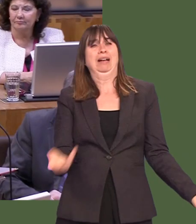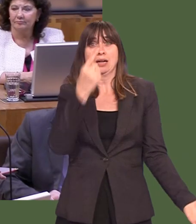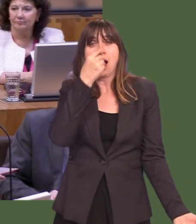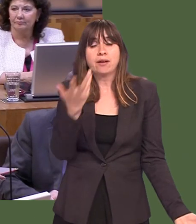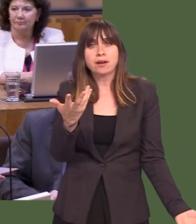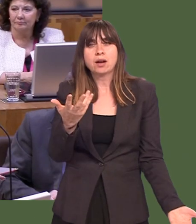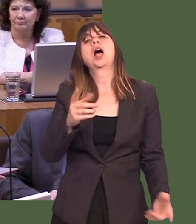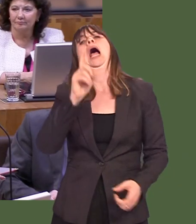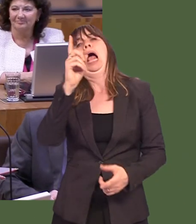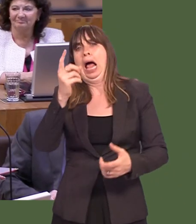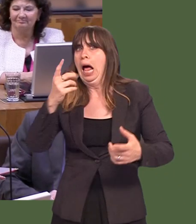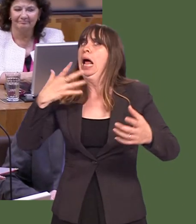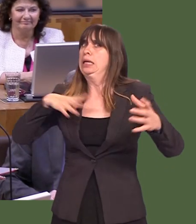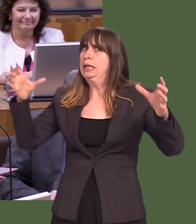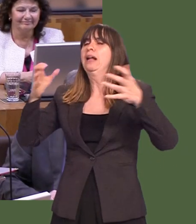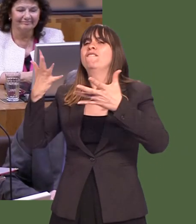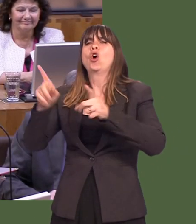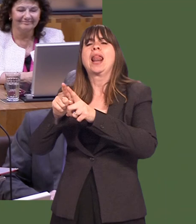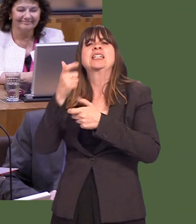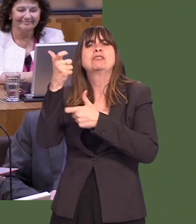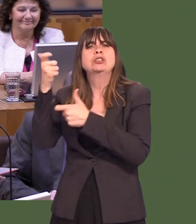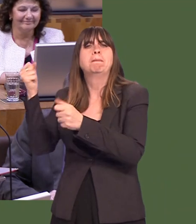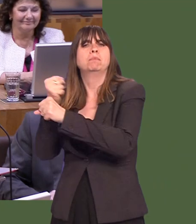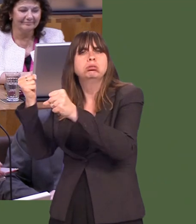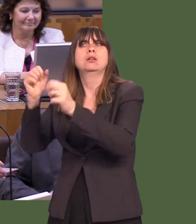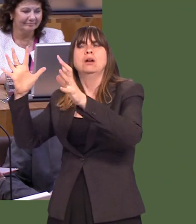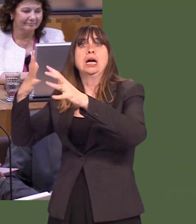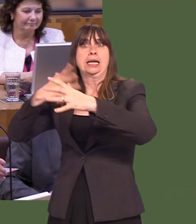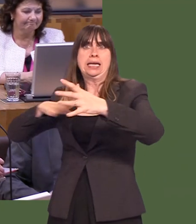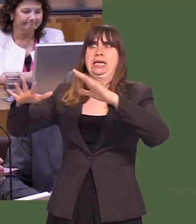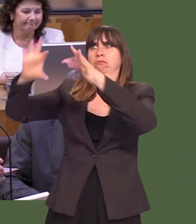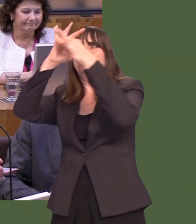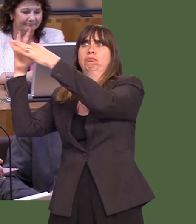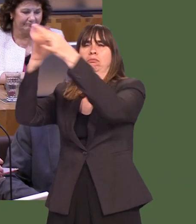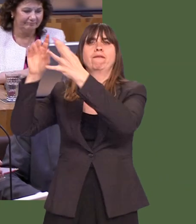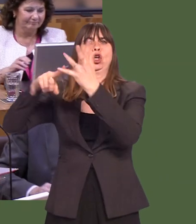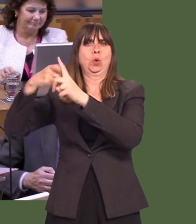We know that there will need to be co-operation in terms of counter-terrorism; there are some issues that need to be dealt with at UK level.